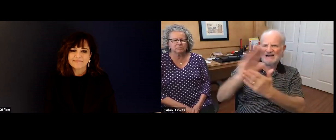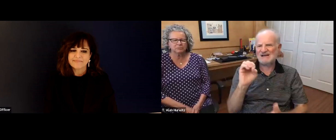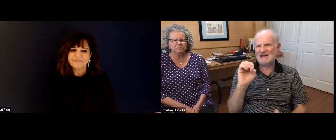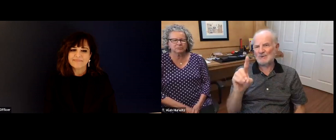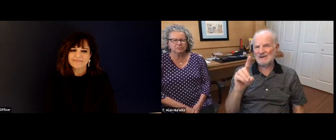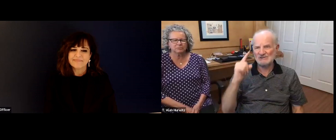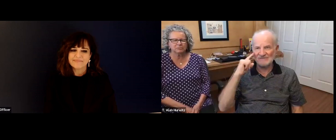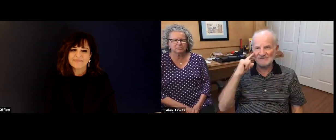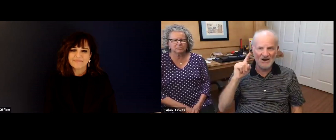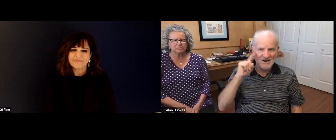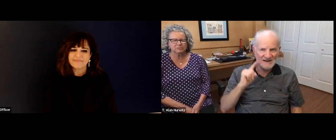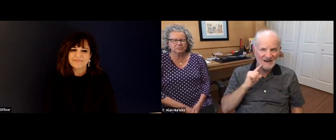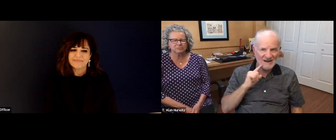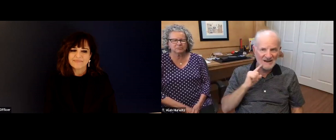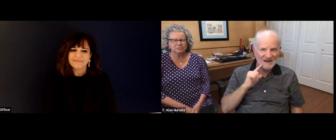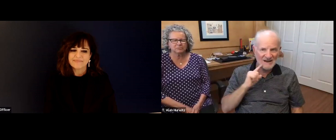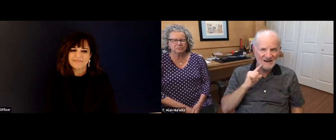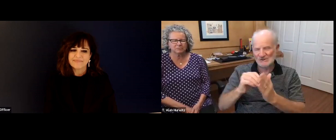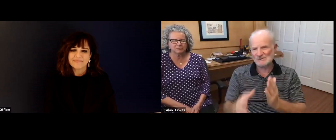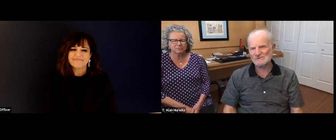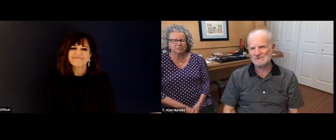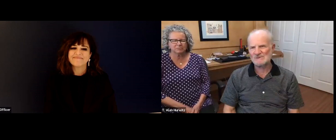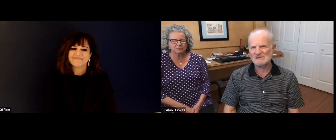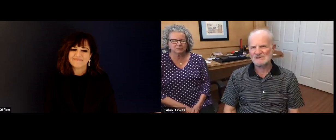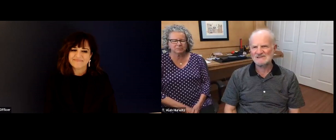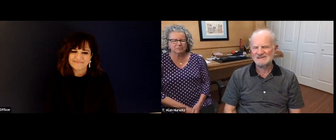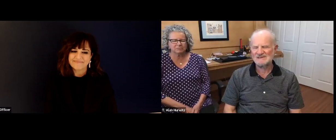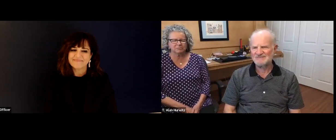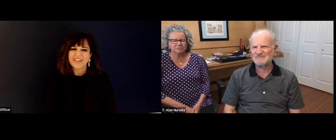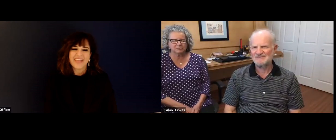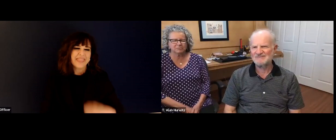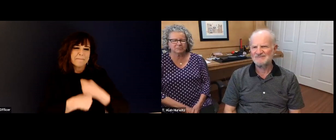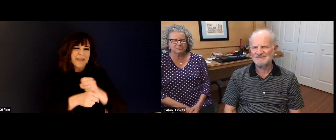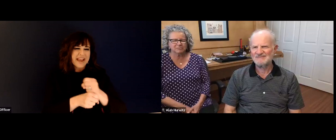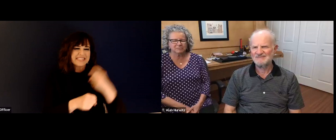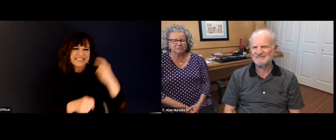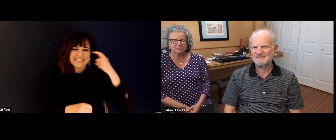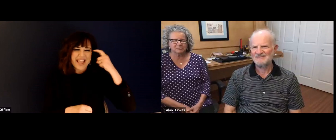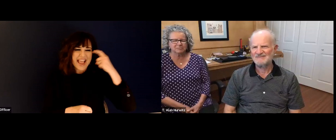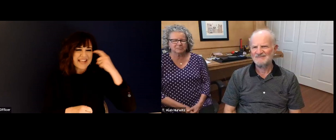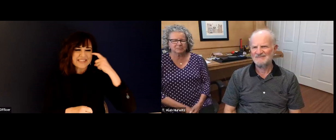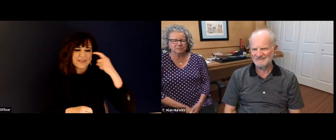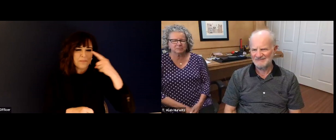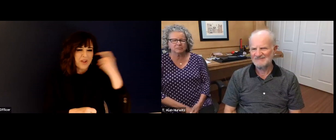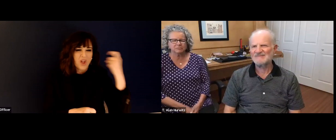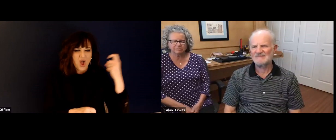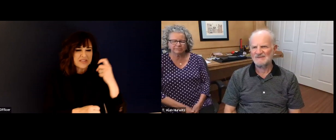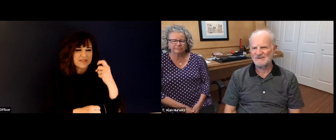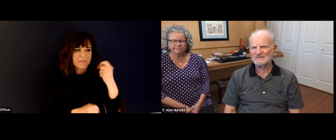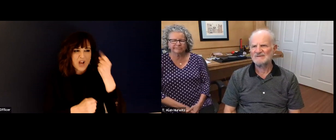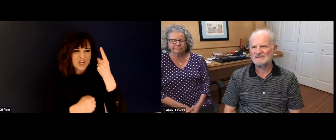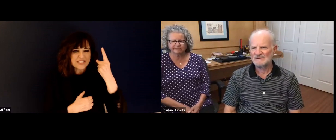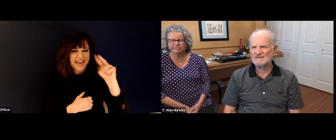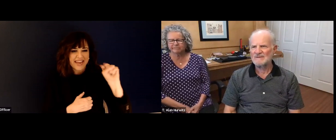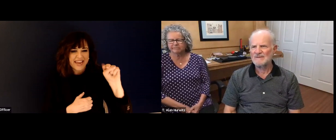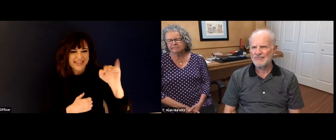helps with national recognition. You know, you are a leader if you are the president of a college or university,